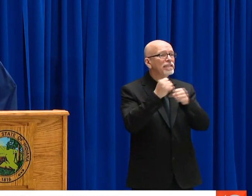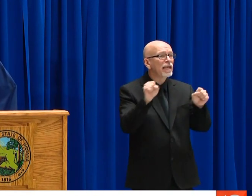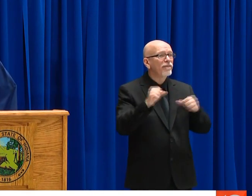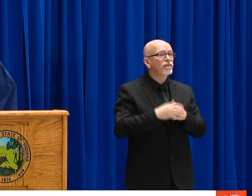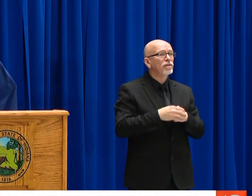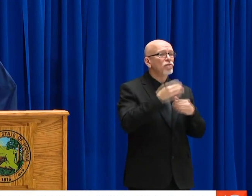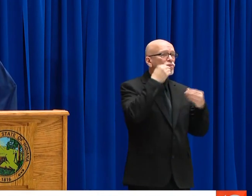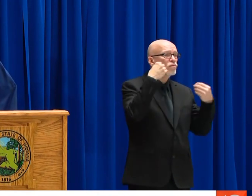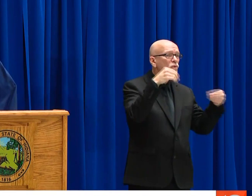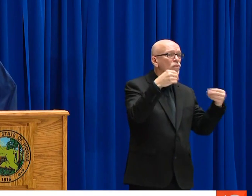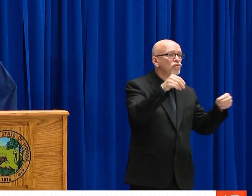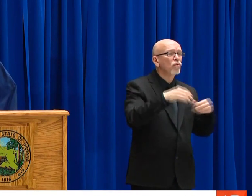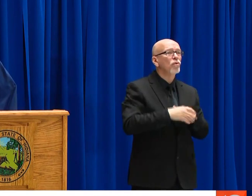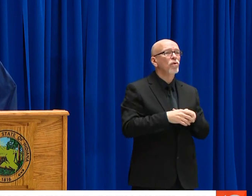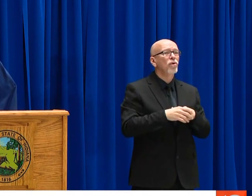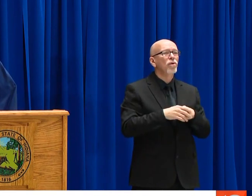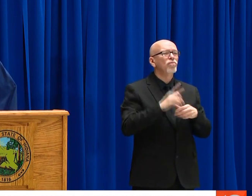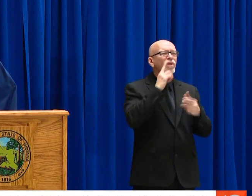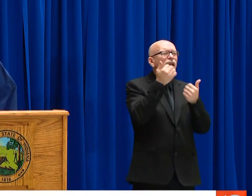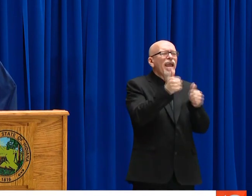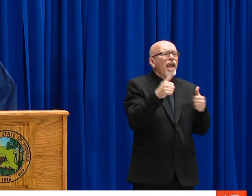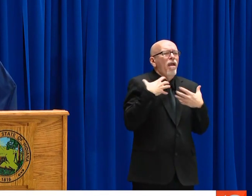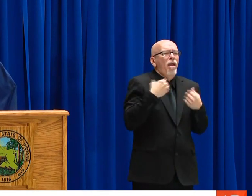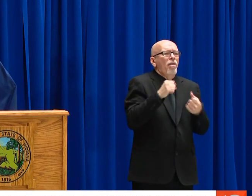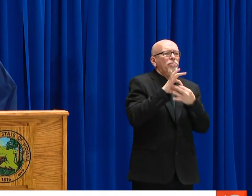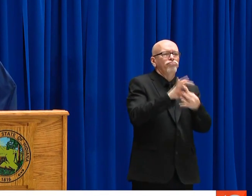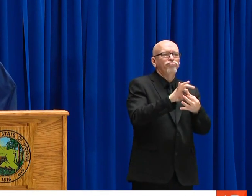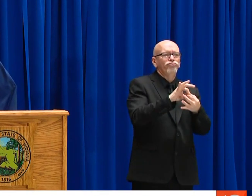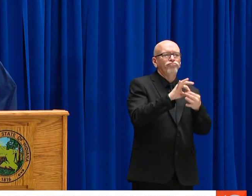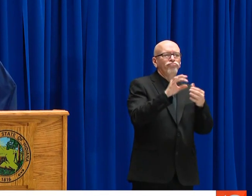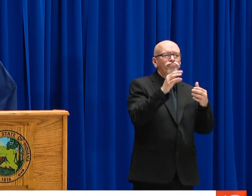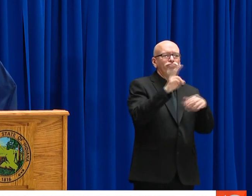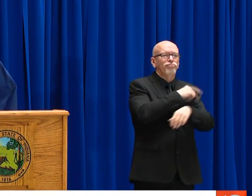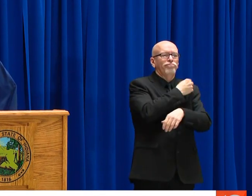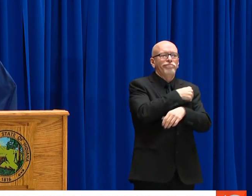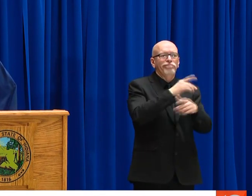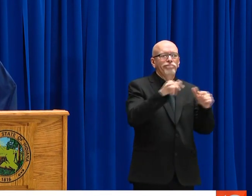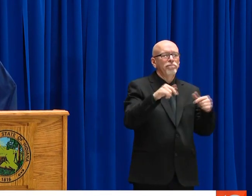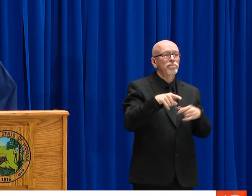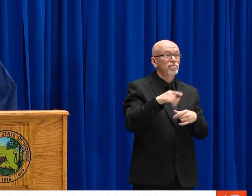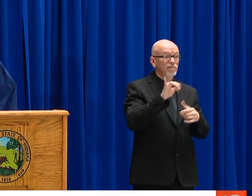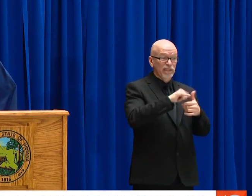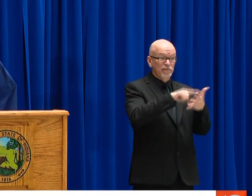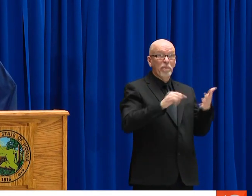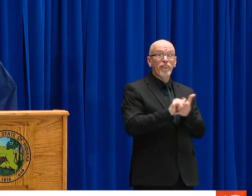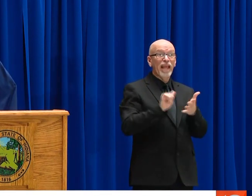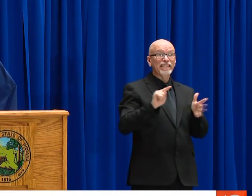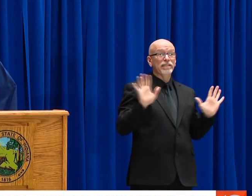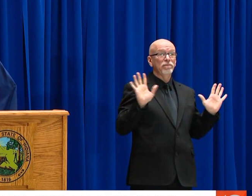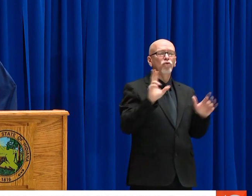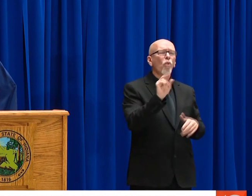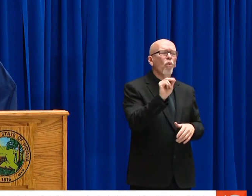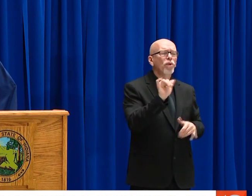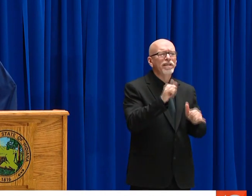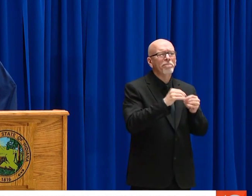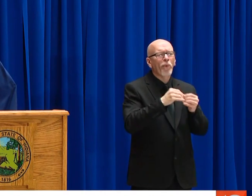GARBAGE PICKUP, PHARMACIES, GAS STATIONS, PUBLIC SAFETY AGENCIES, GROCERY STORES, AND